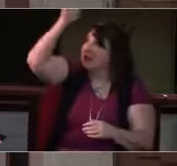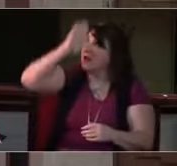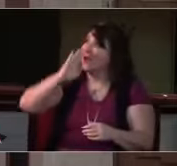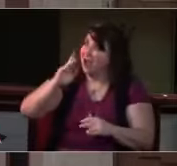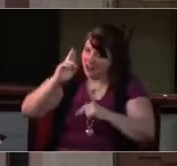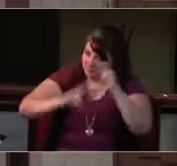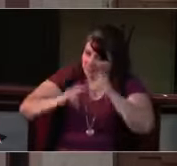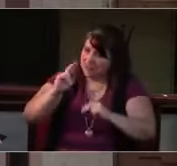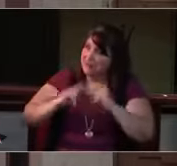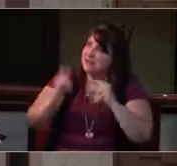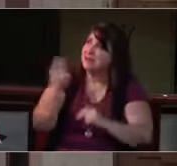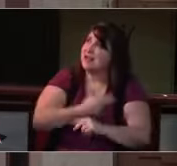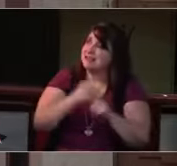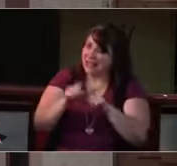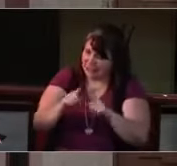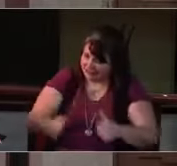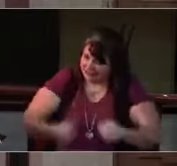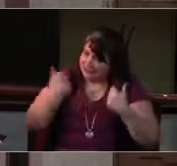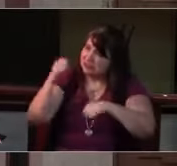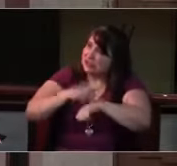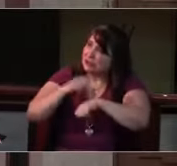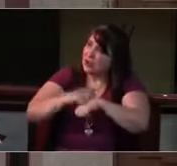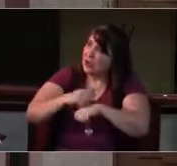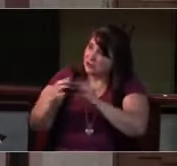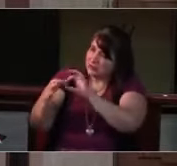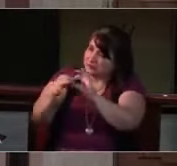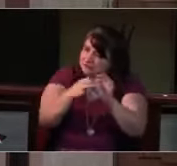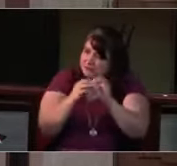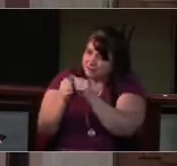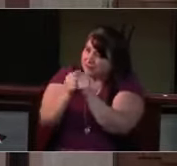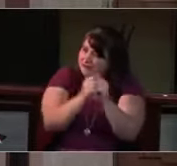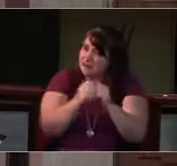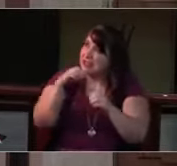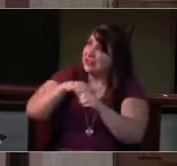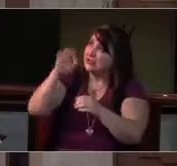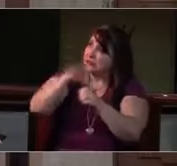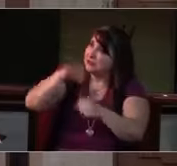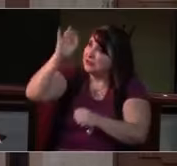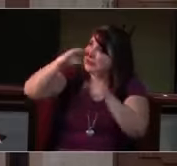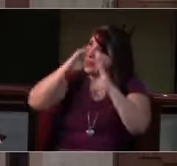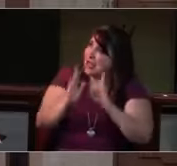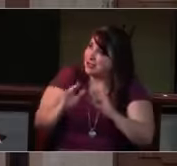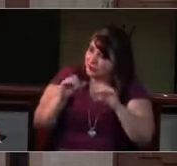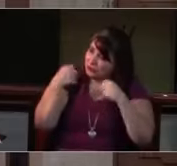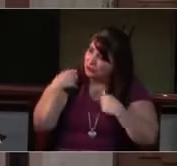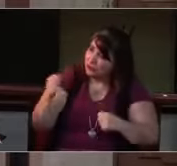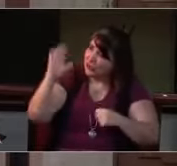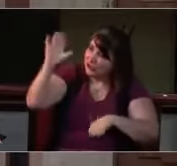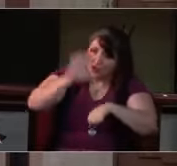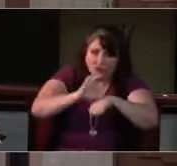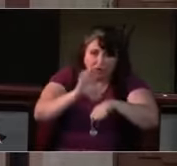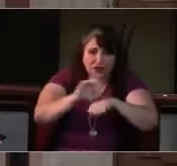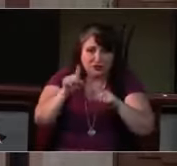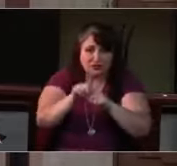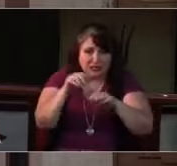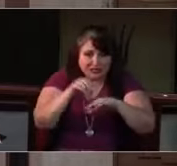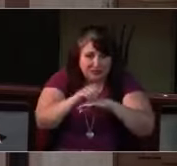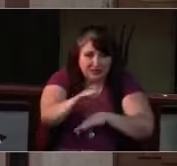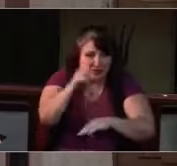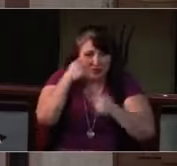We continue with our first... thank you, Kim. Thank you. Such a joy to sing in harmony with you. Indeed, and with you.